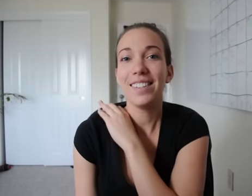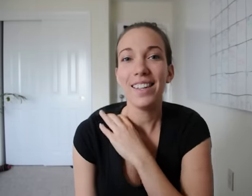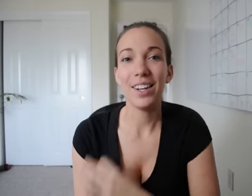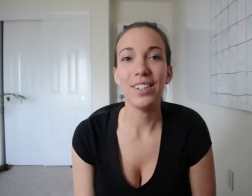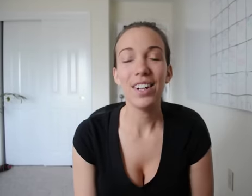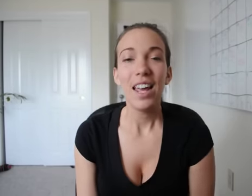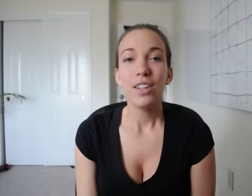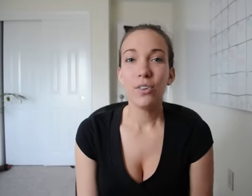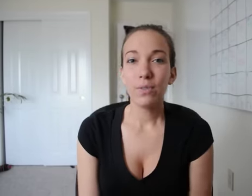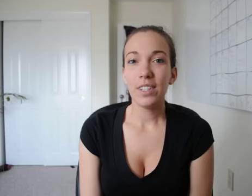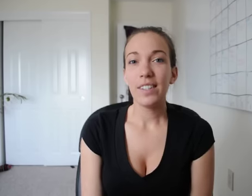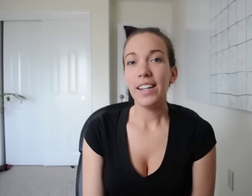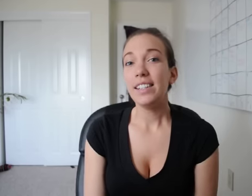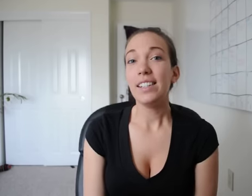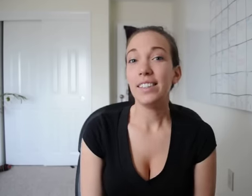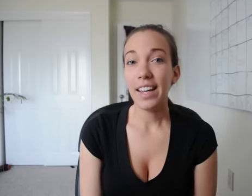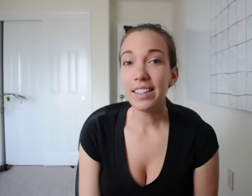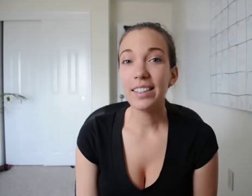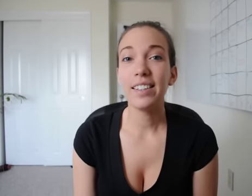So you can start telling things of what you like and don't like In Sign Language.